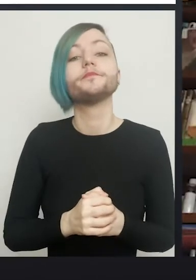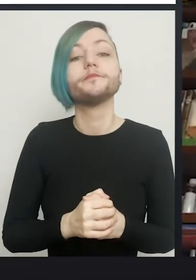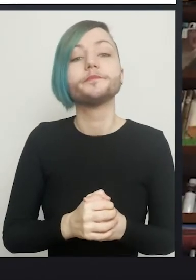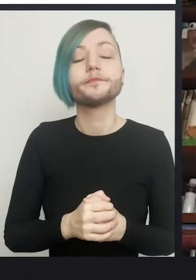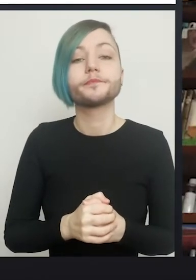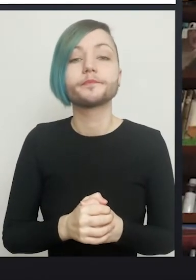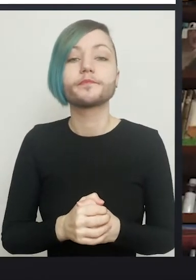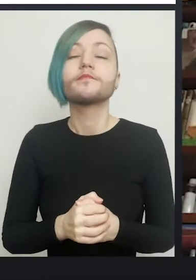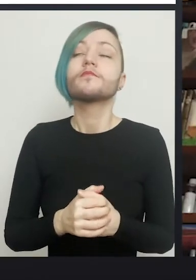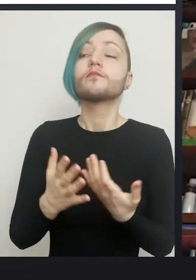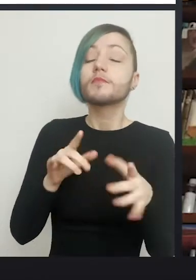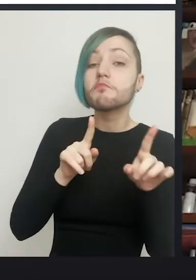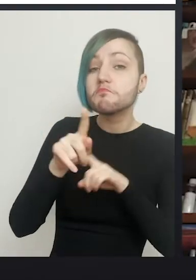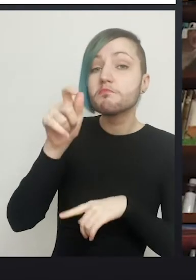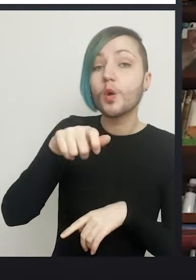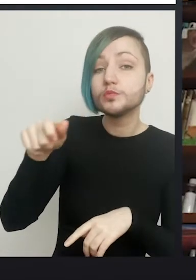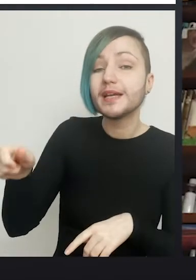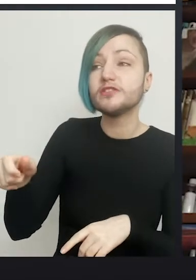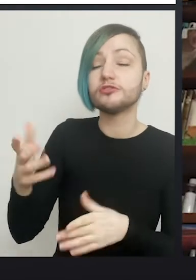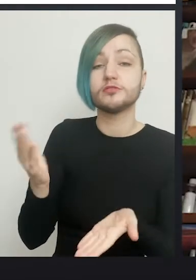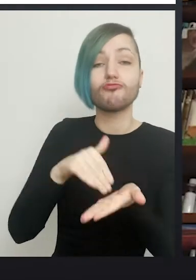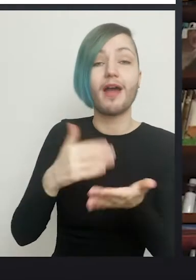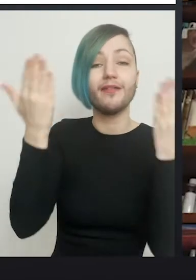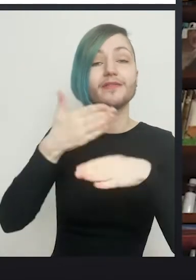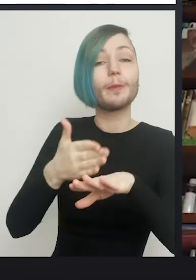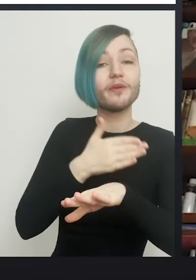The majority of patients come in the night before because we have morning lists.